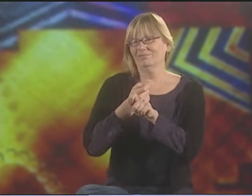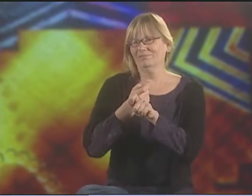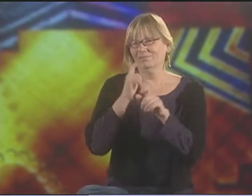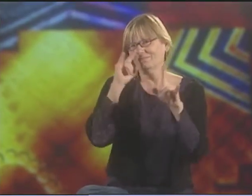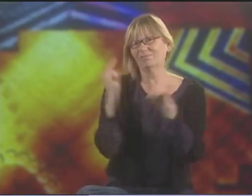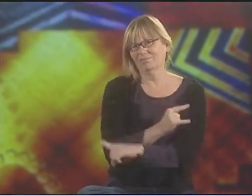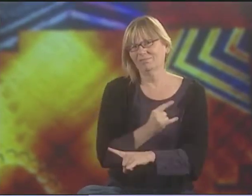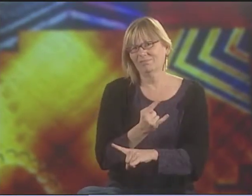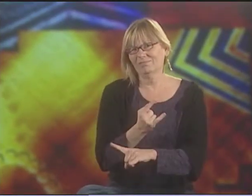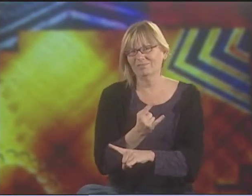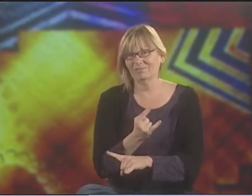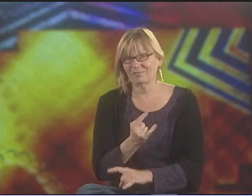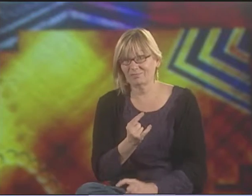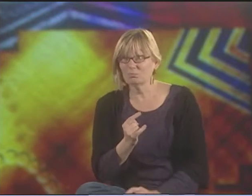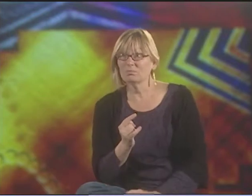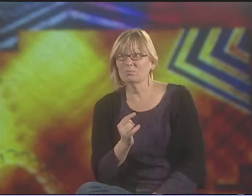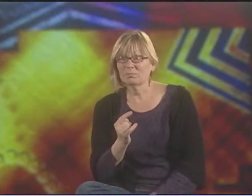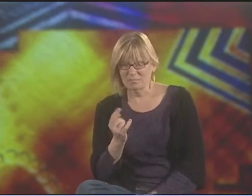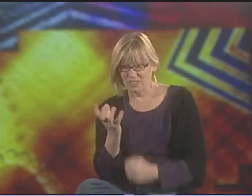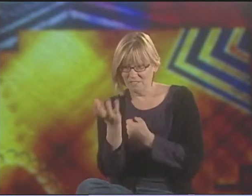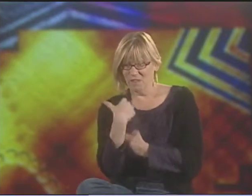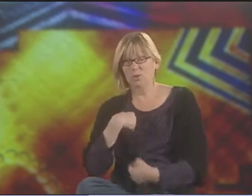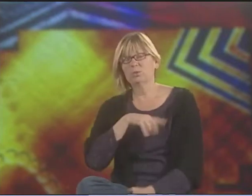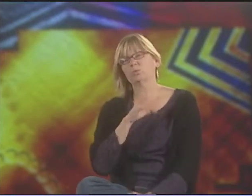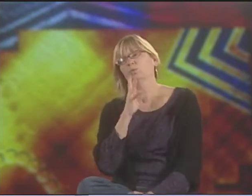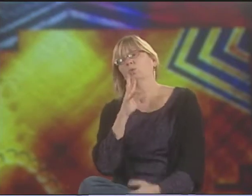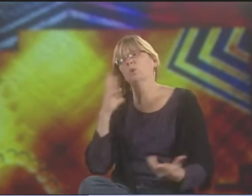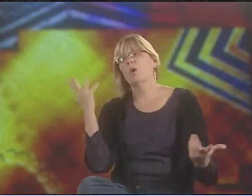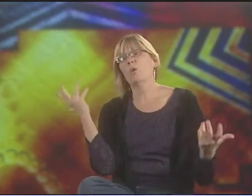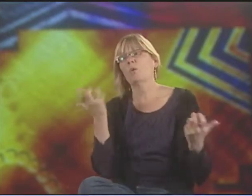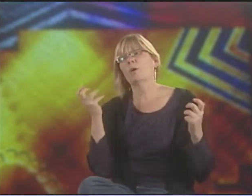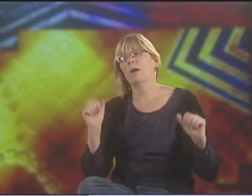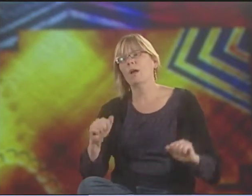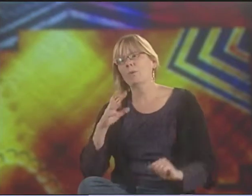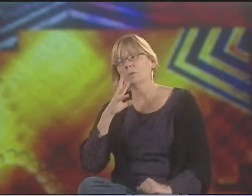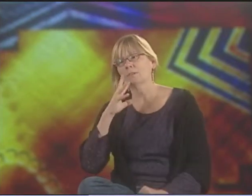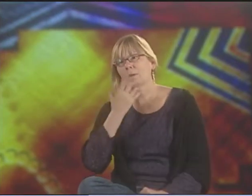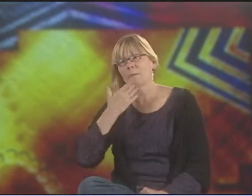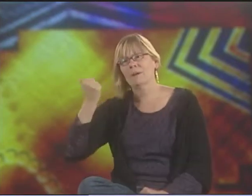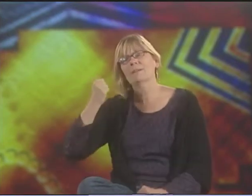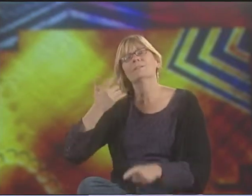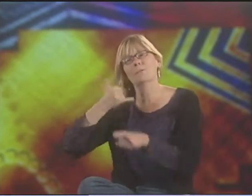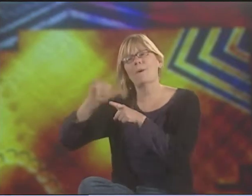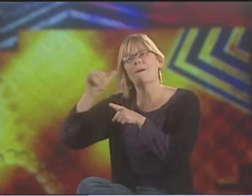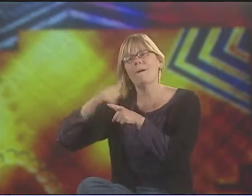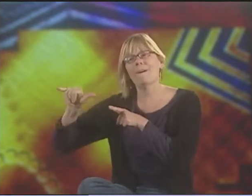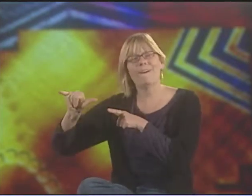SO SHE'S SORT OF--WHATEVER THAT WORD IS I'M TRYING TO THINK, SHE EMBEDS THAT MESSAGE IN A SURREPTITIOUS WAY.